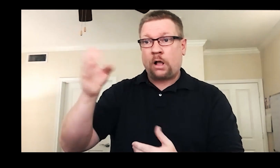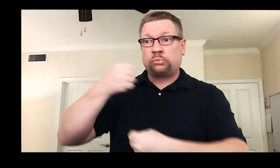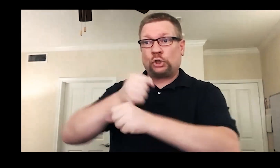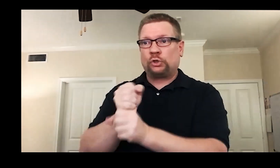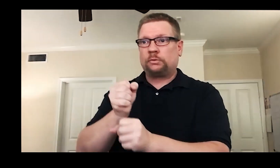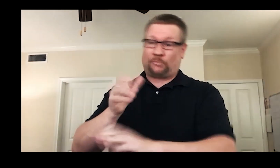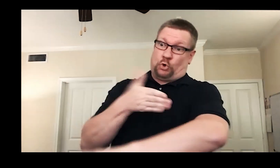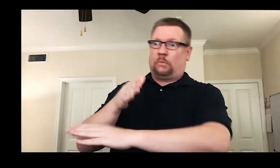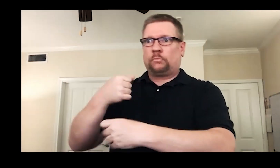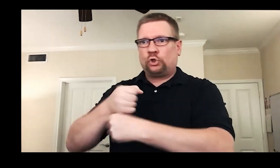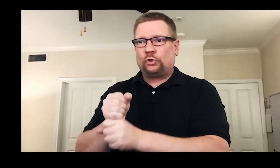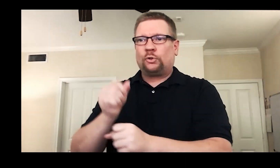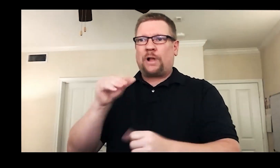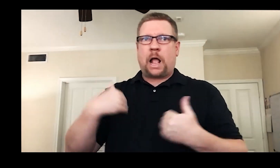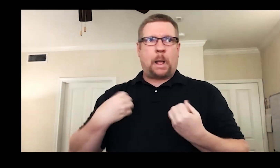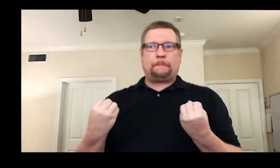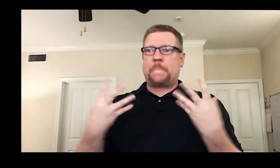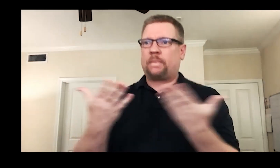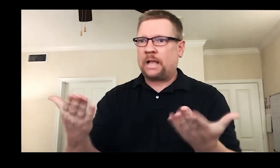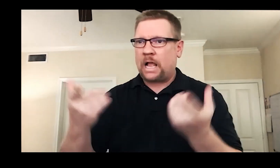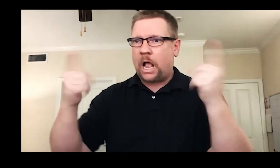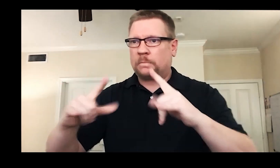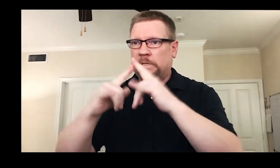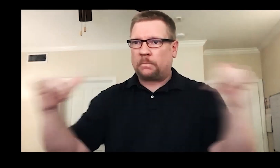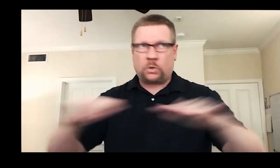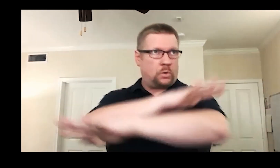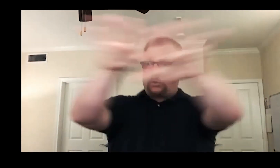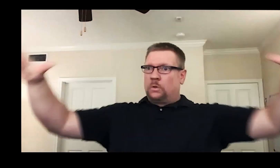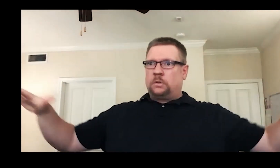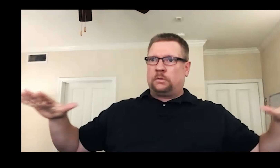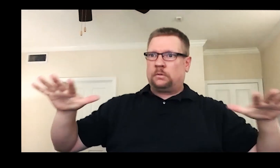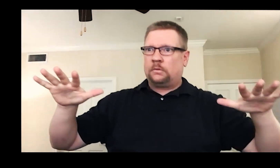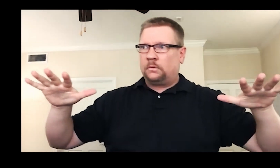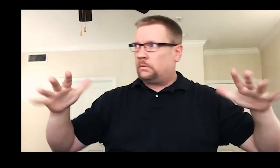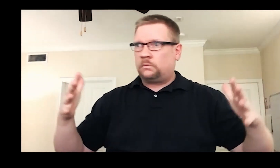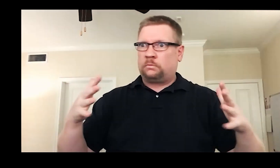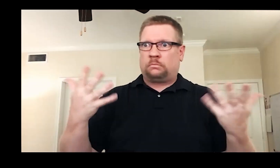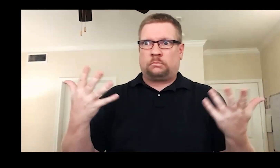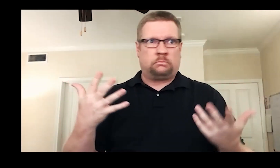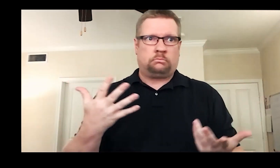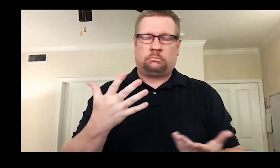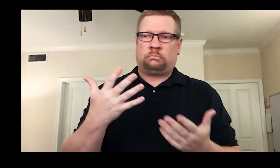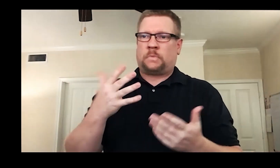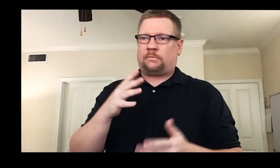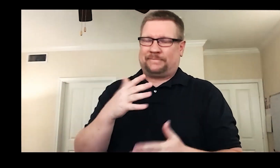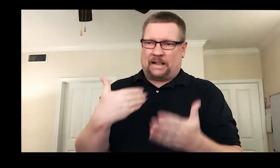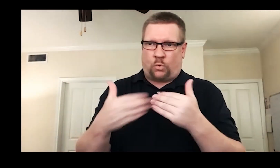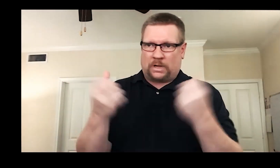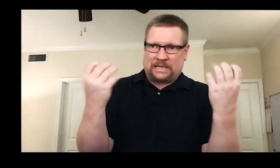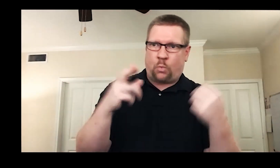Be it sign language or dialogue or singing or dancing, there is a lot going on and the